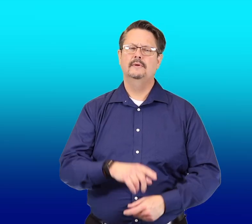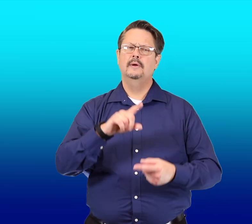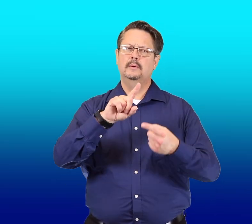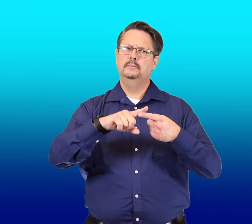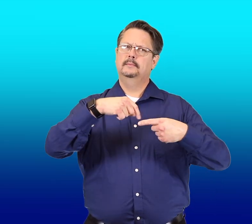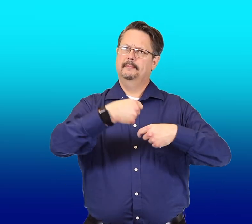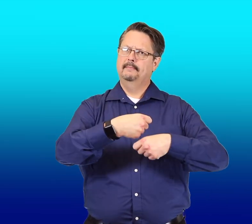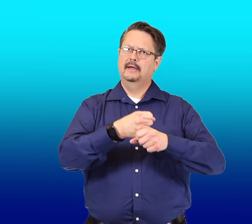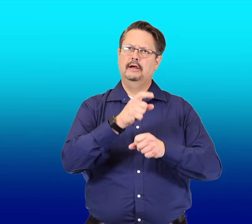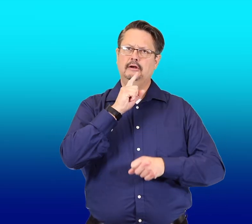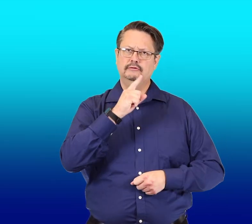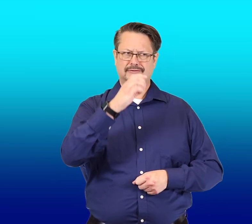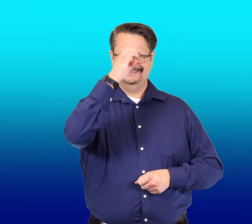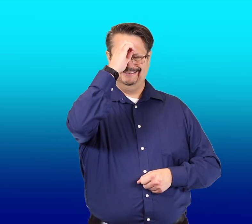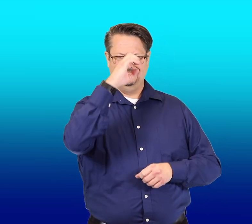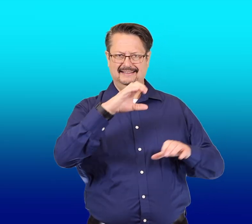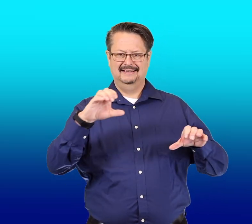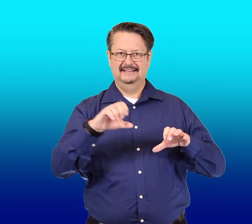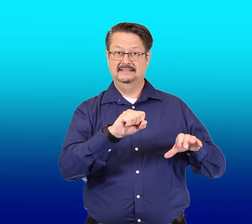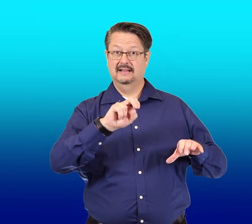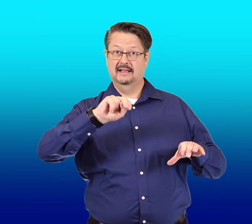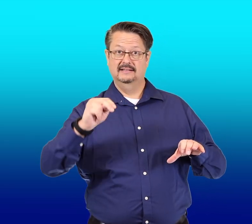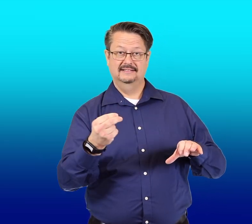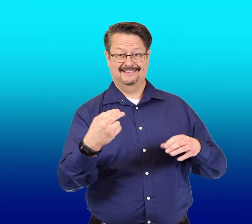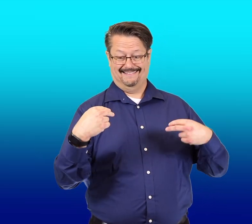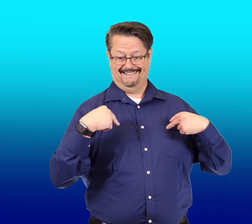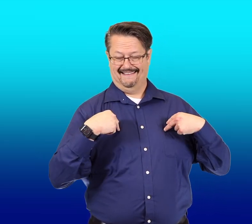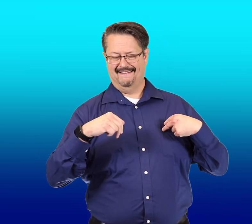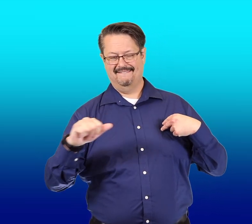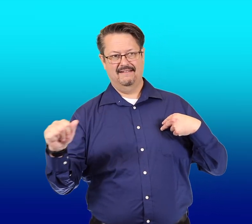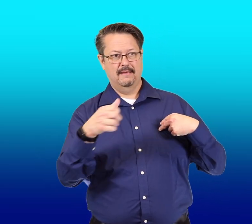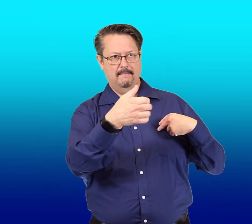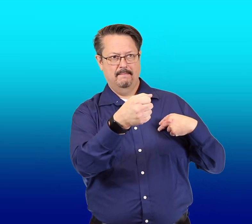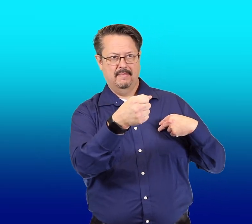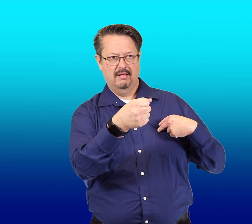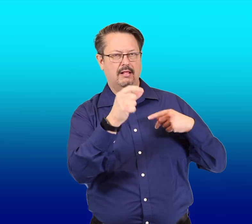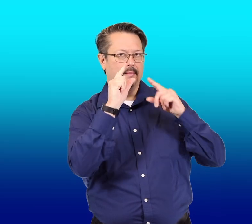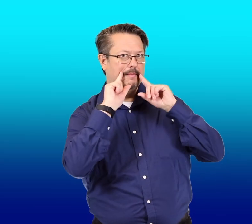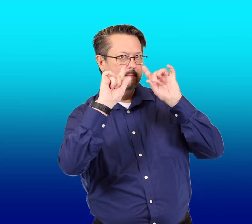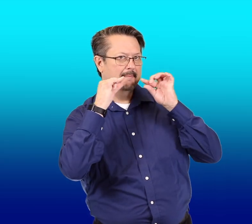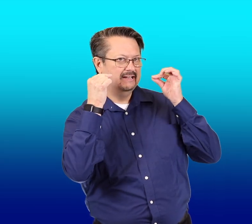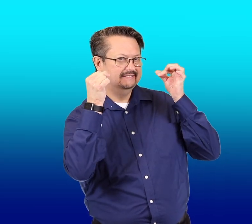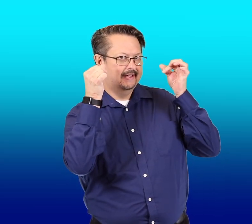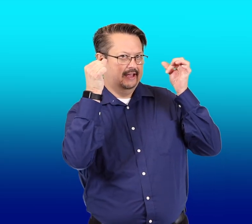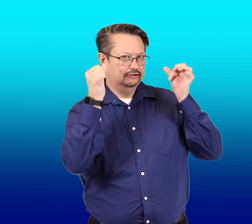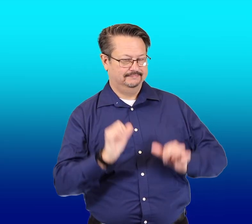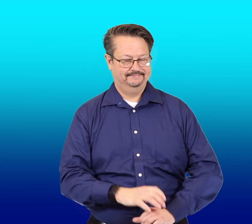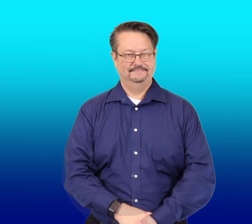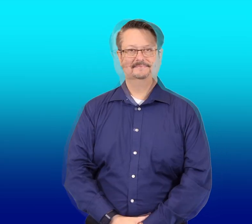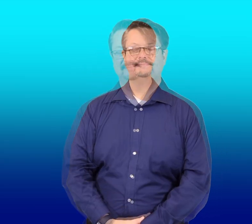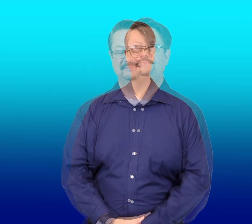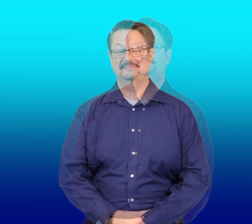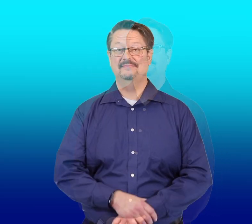to make sure he doesn't have a milk mustache.